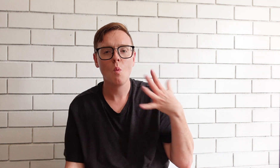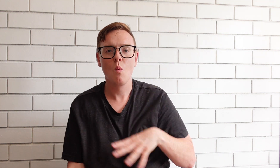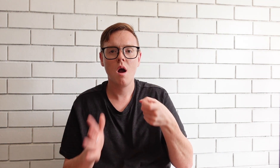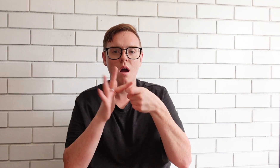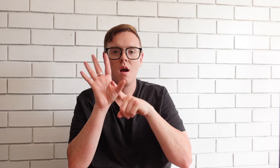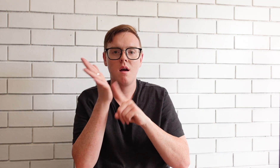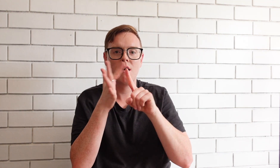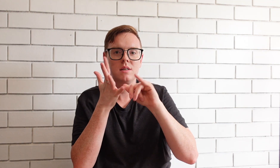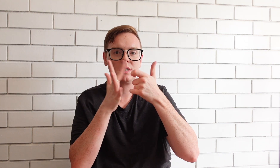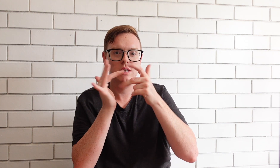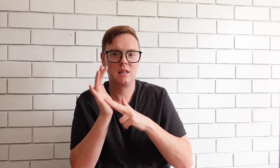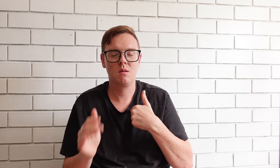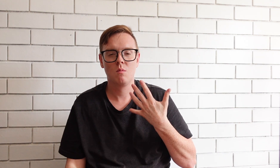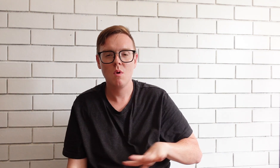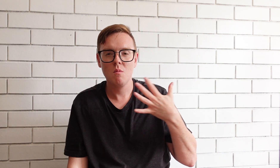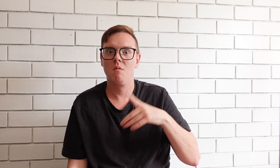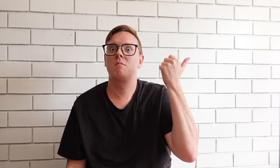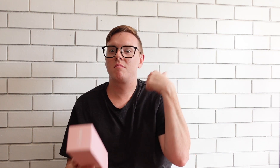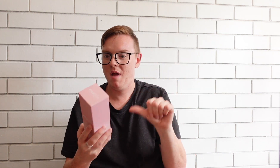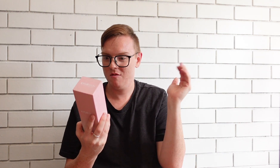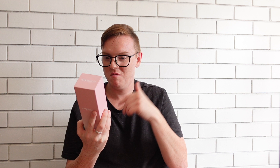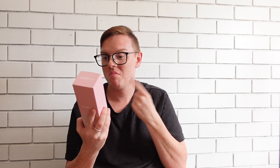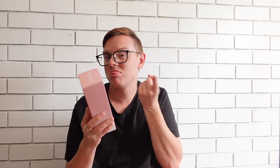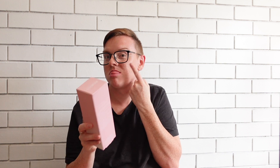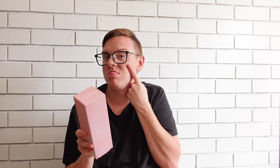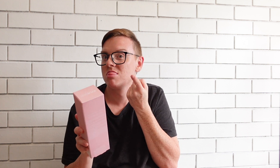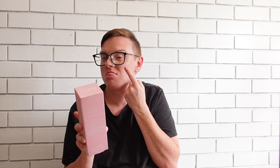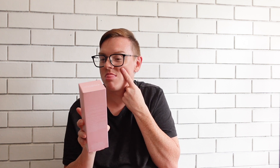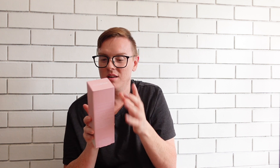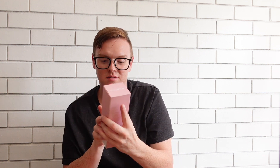I have always wanted order Kylie Skin and it finally arrives. I will try.